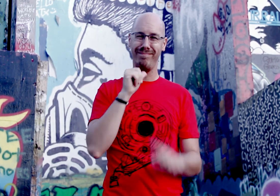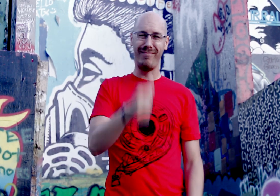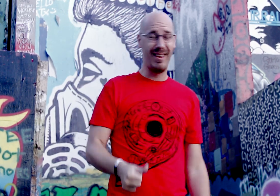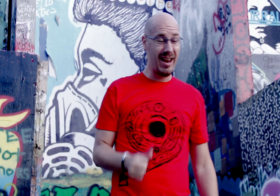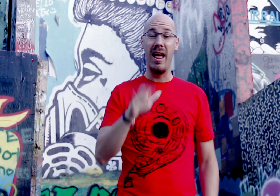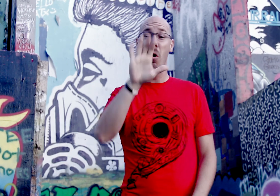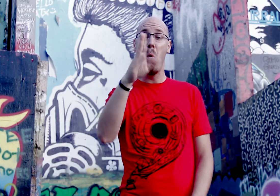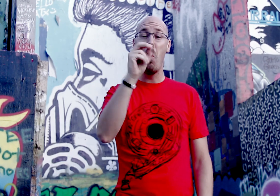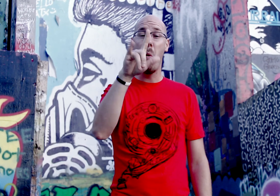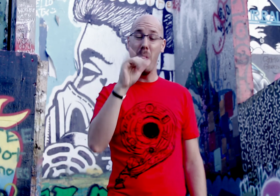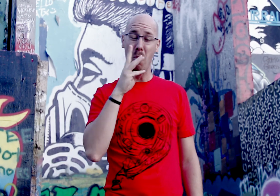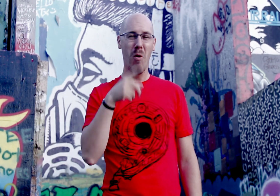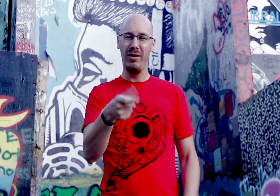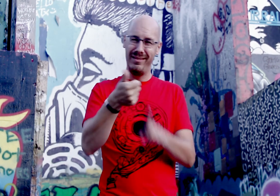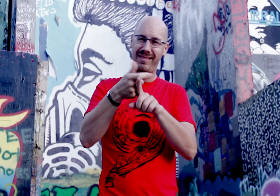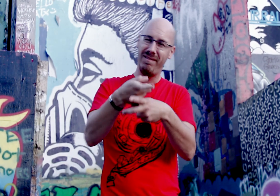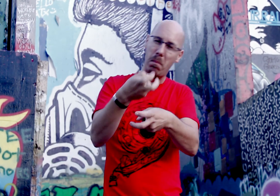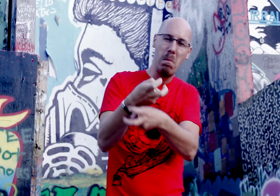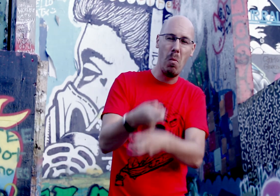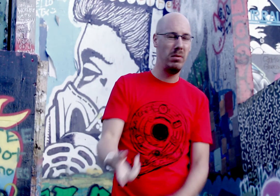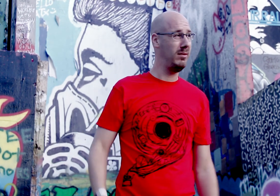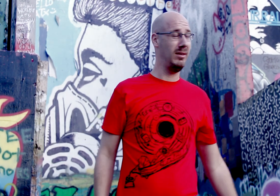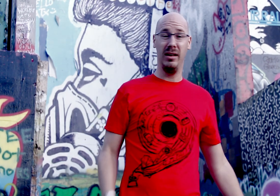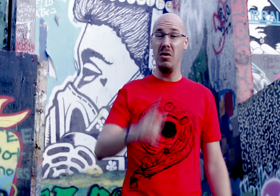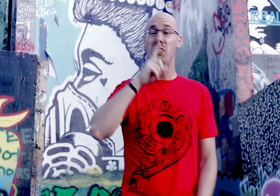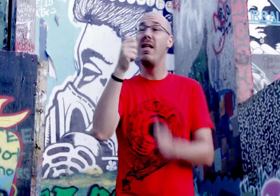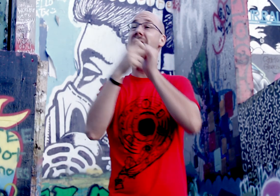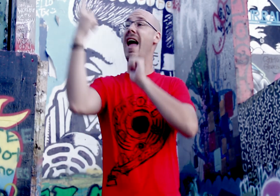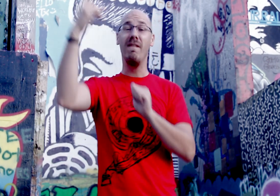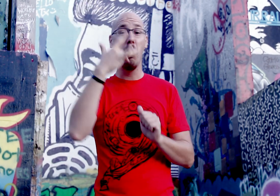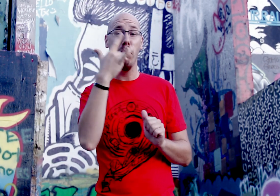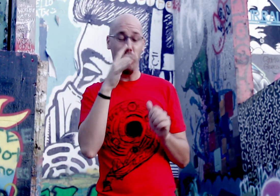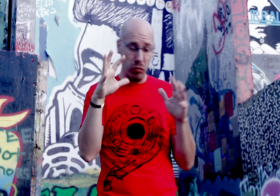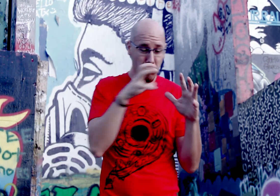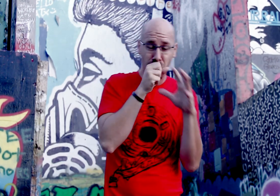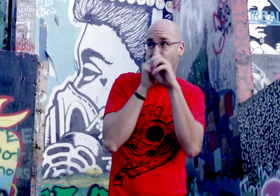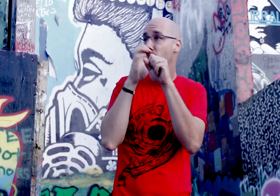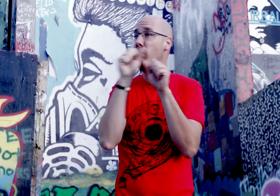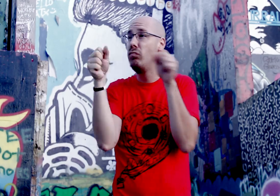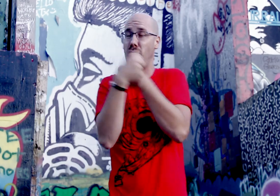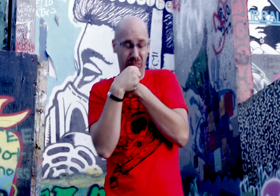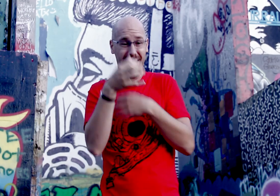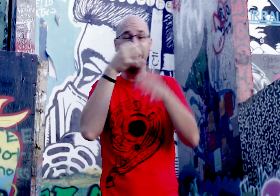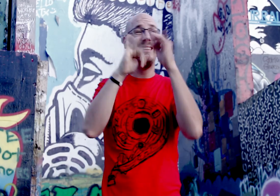aren't anointed. That holy water that you soak in has been poisoned When everyone else is more comfortable remaining voiceless